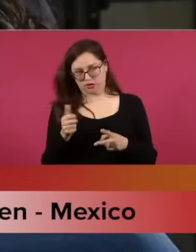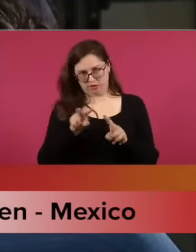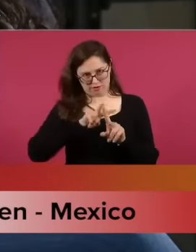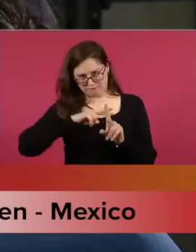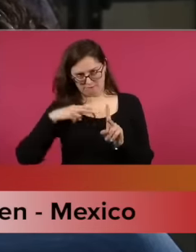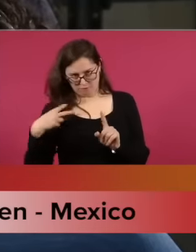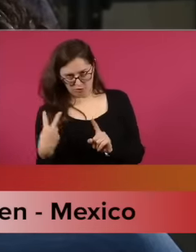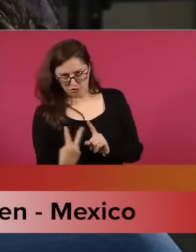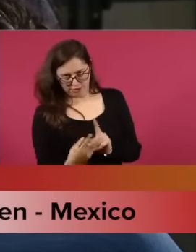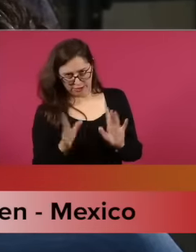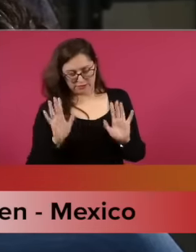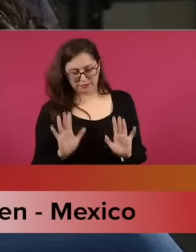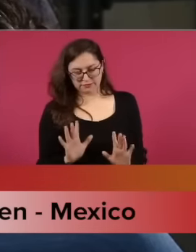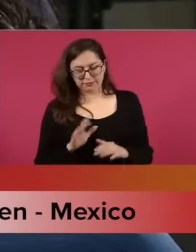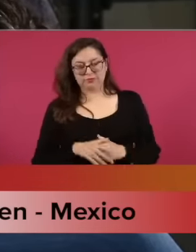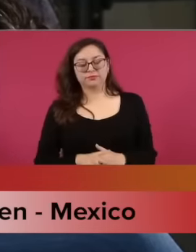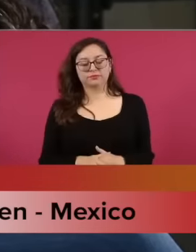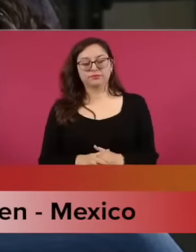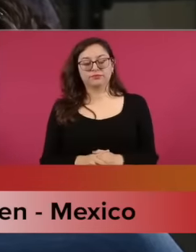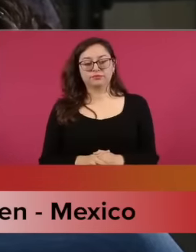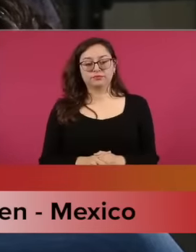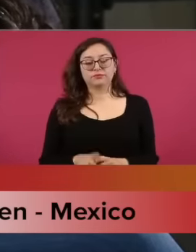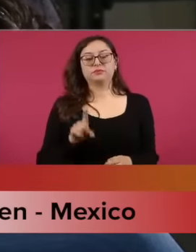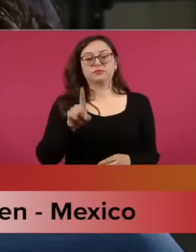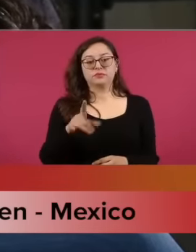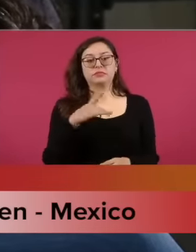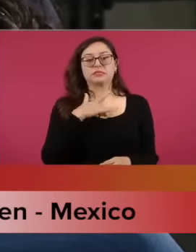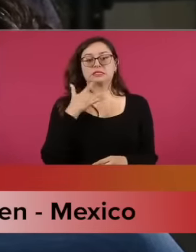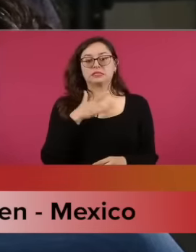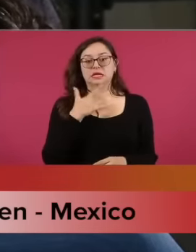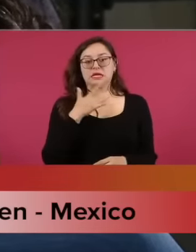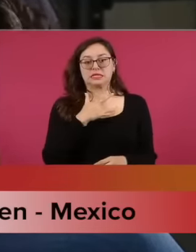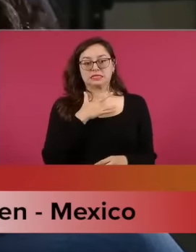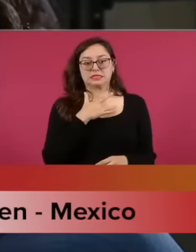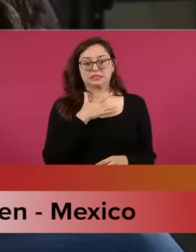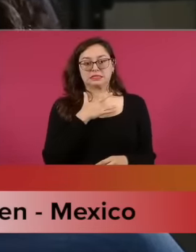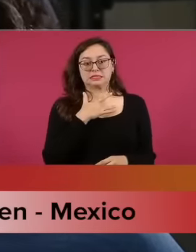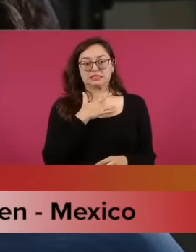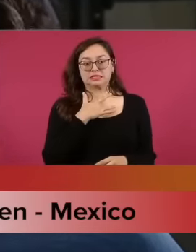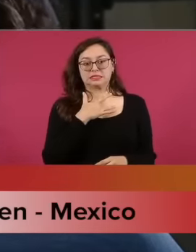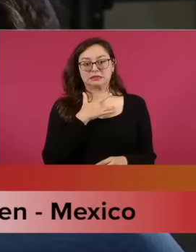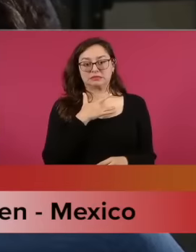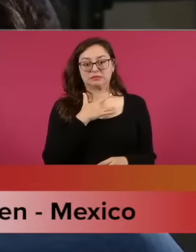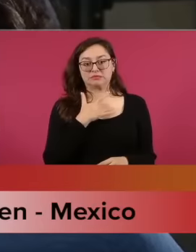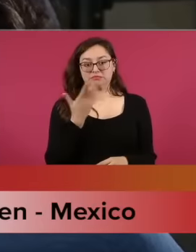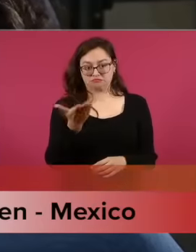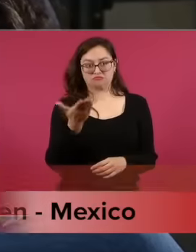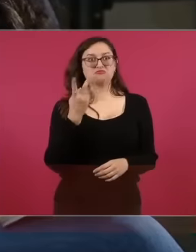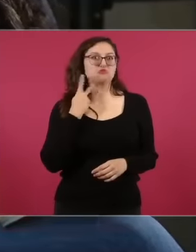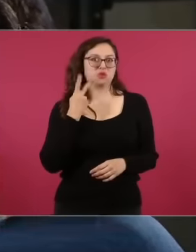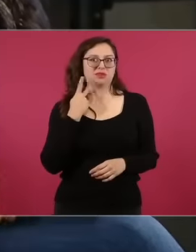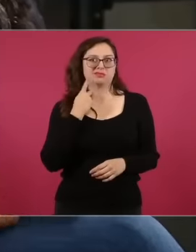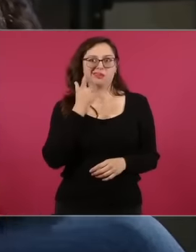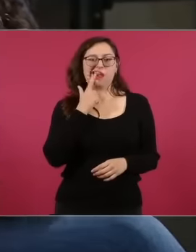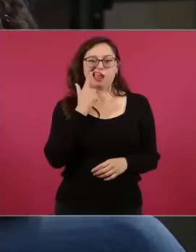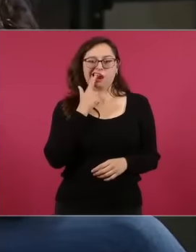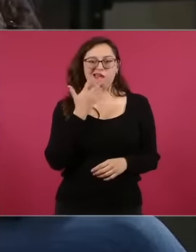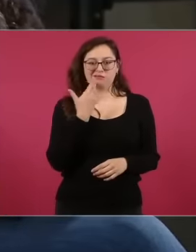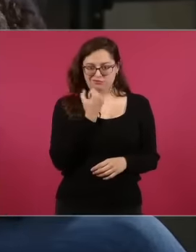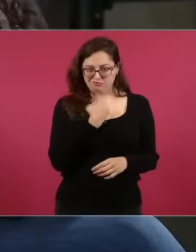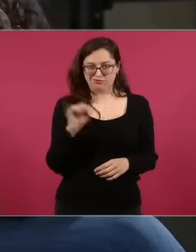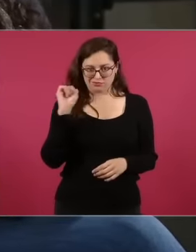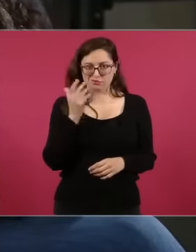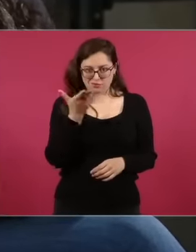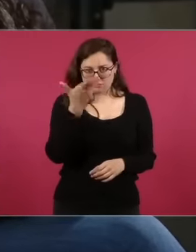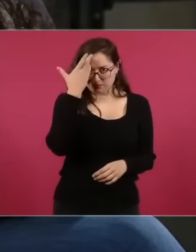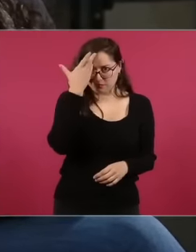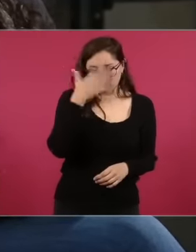would be the risks that you see as a political expert in these issues and which ones? would be the